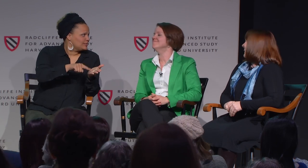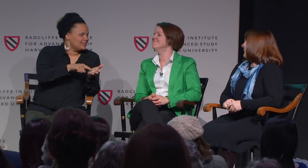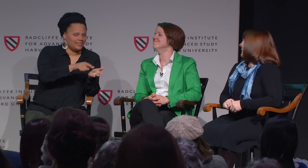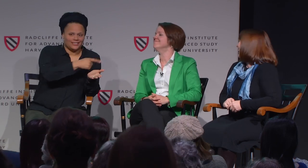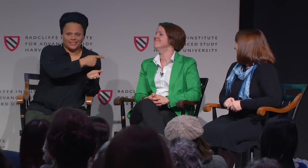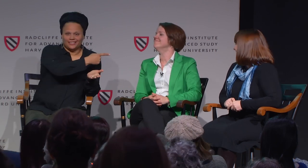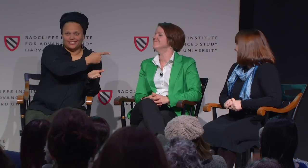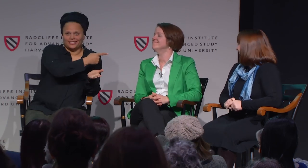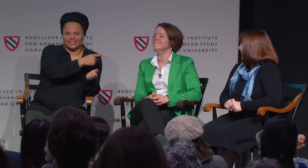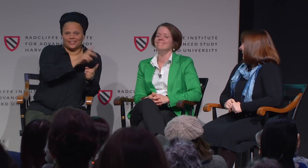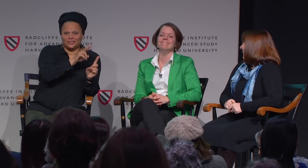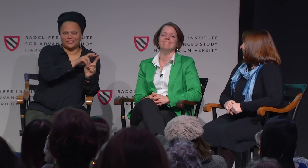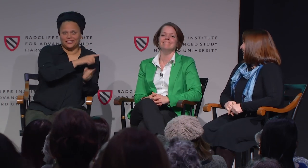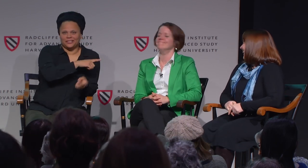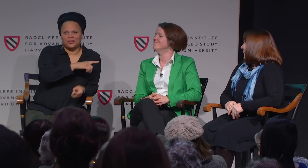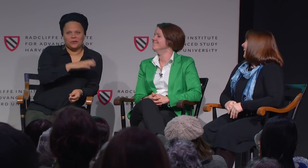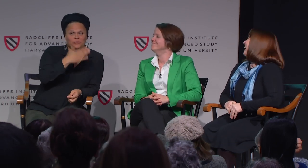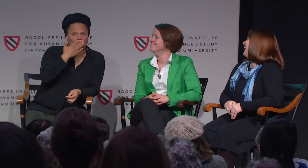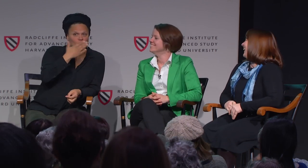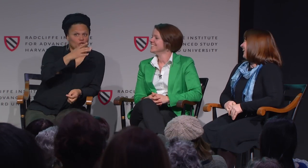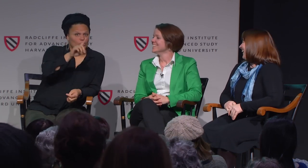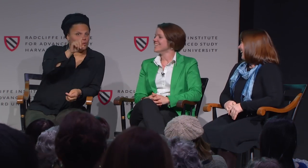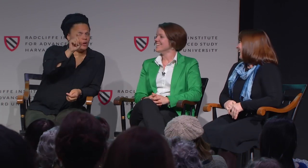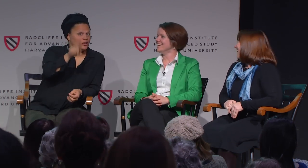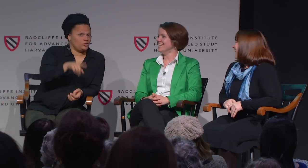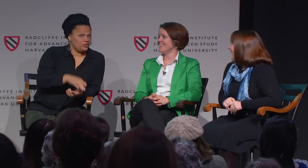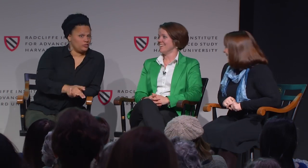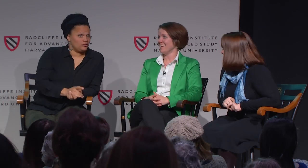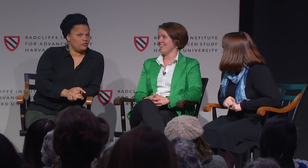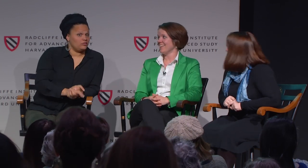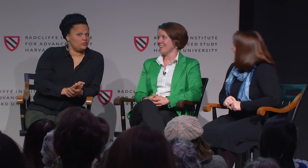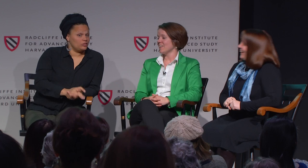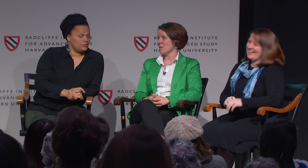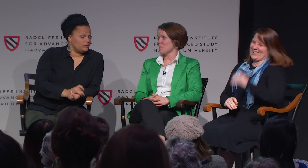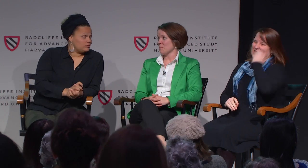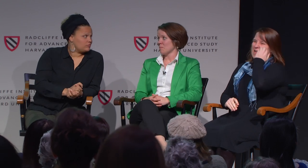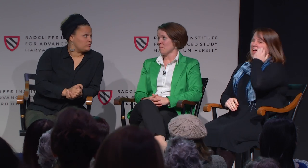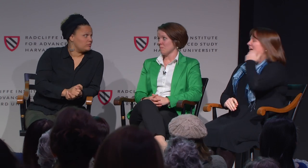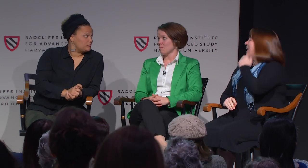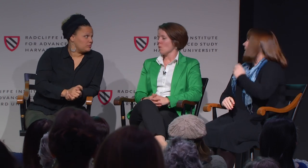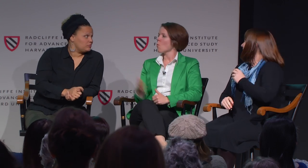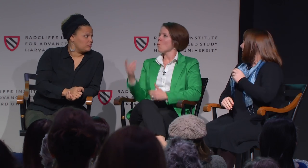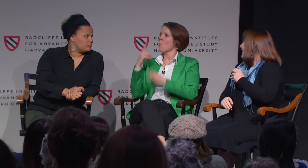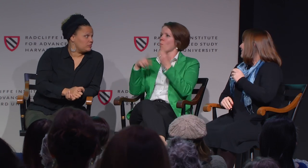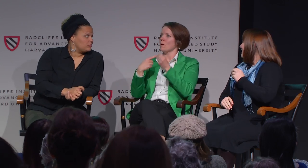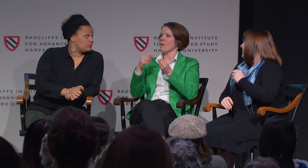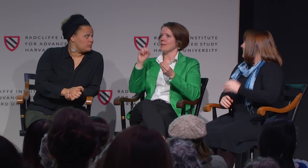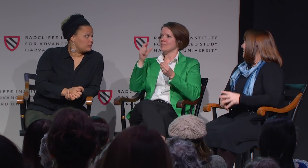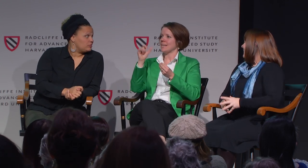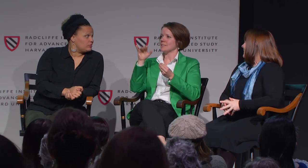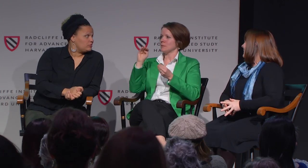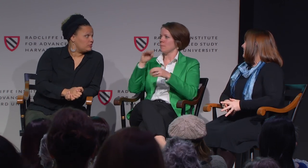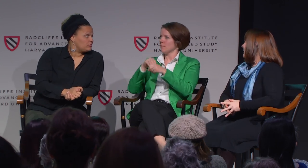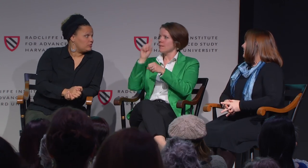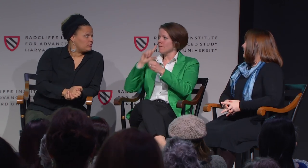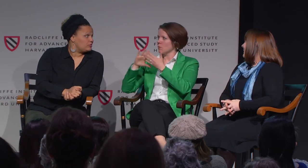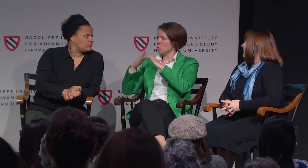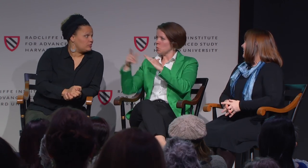That's a new research project for Jackie to take on. That is a great, great question.